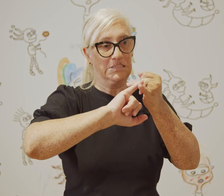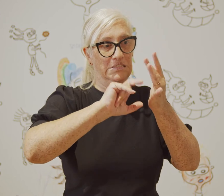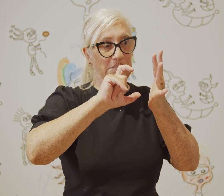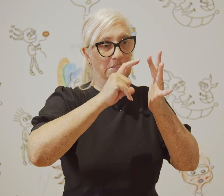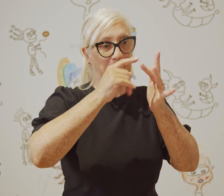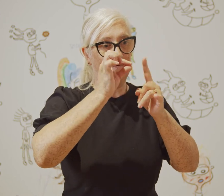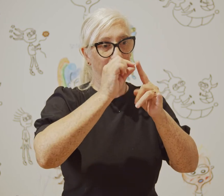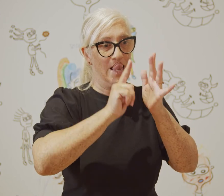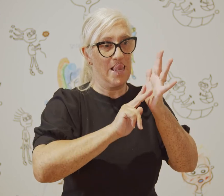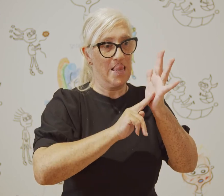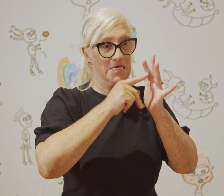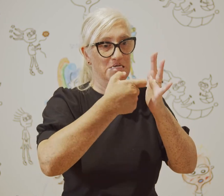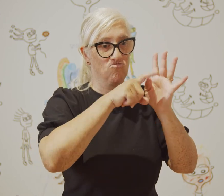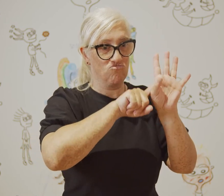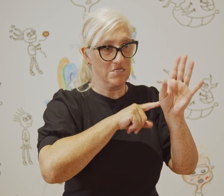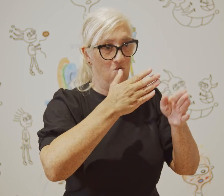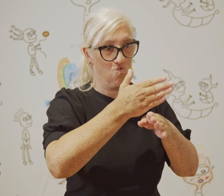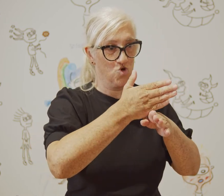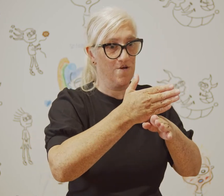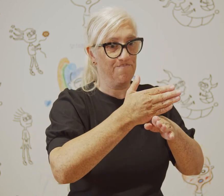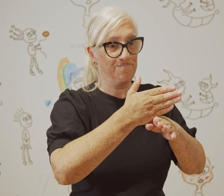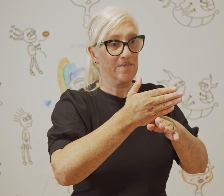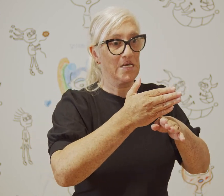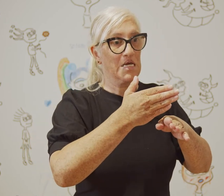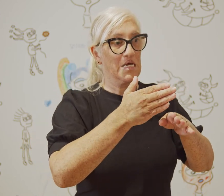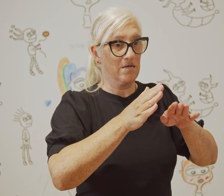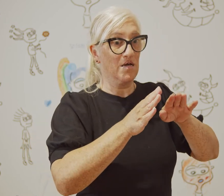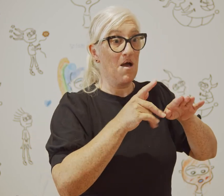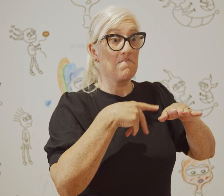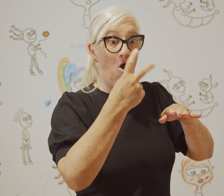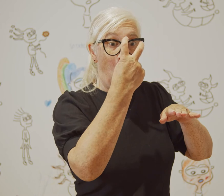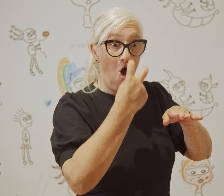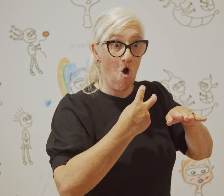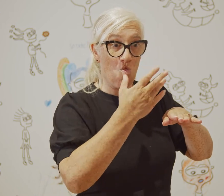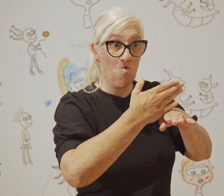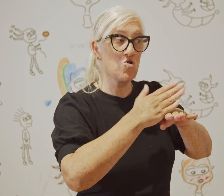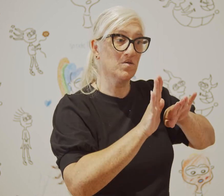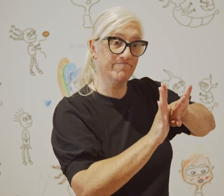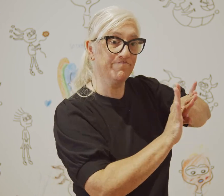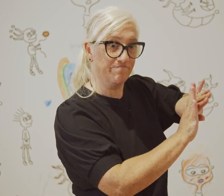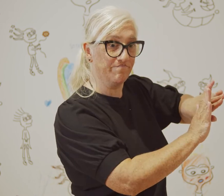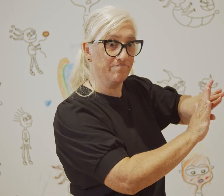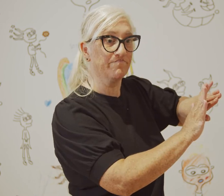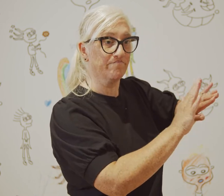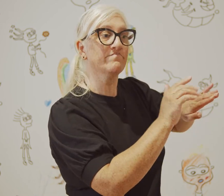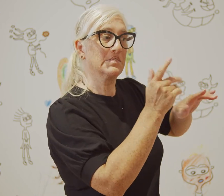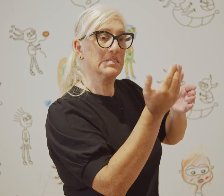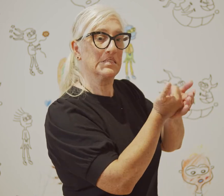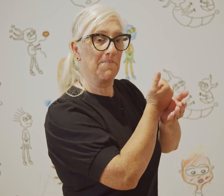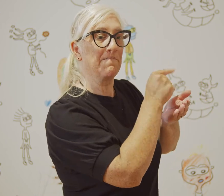Multidisciplinary media is relatively new to me. I have my older work which is still there, but this